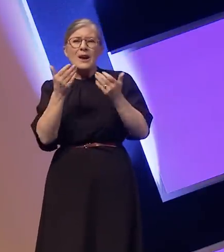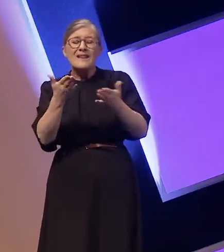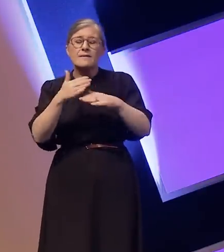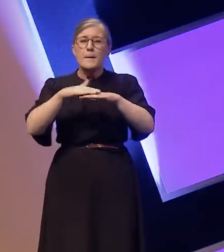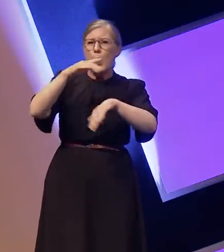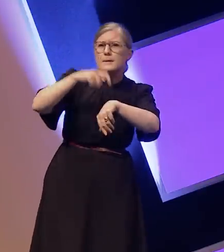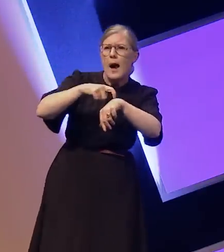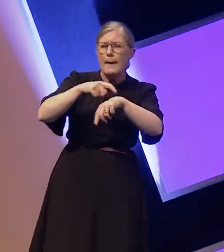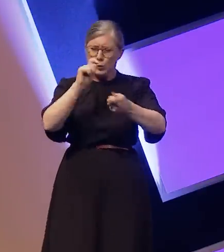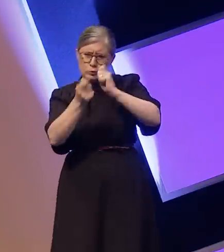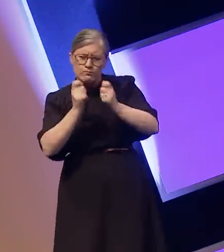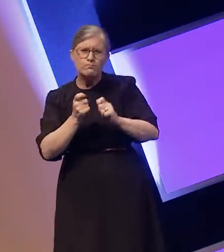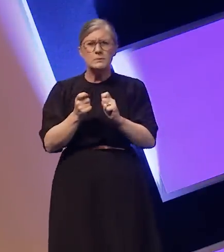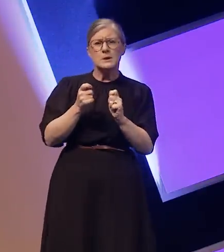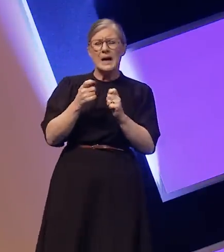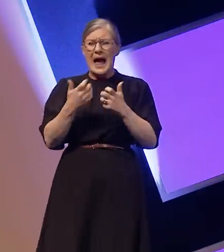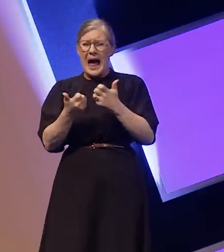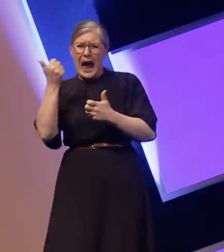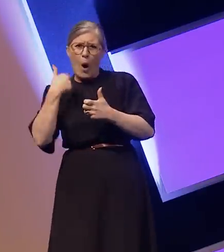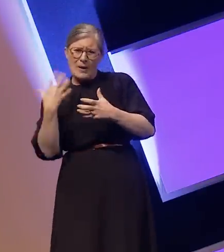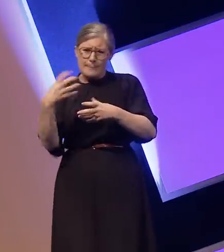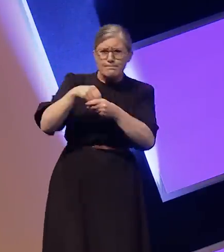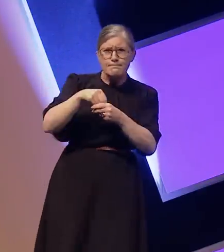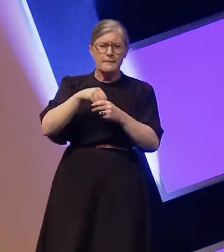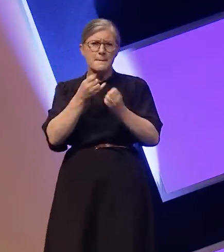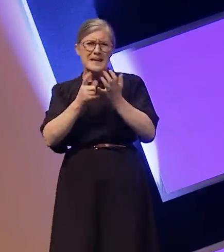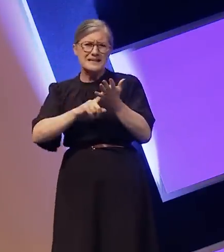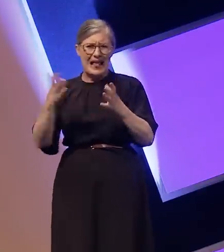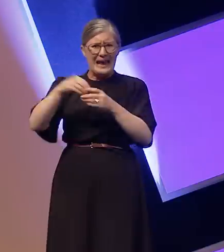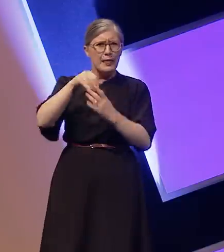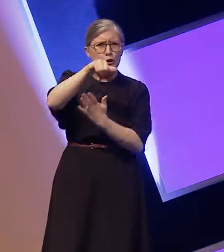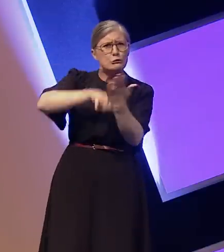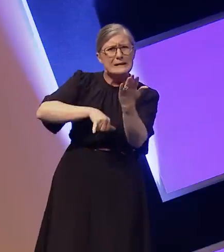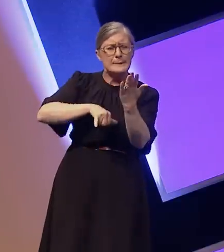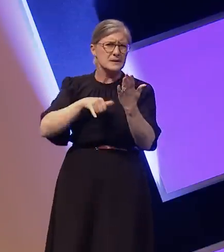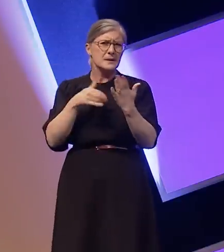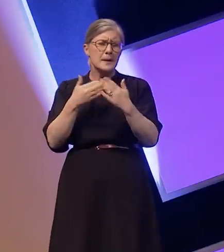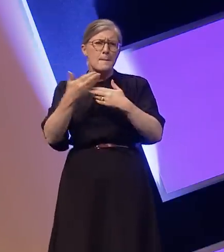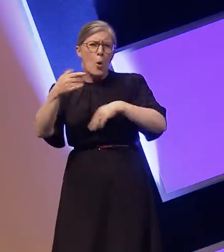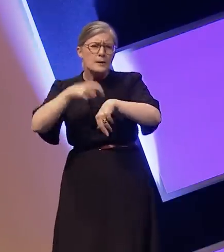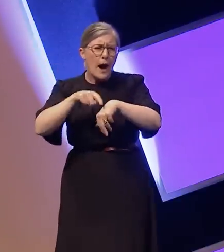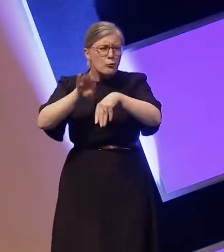incorporate BSL into the script and the director then expected me to teach the other actors to sign.